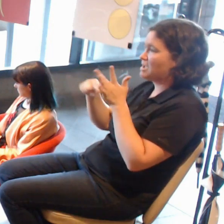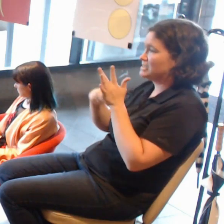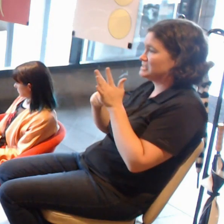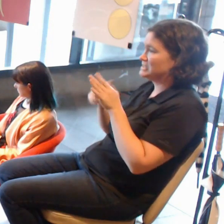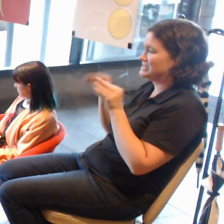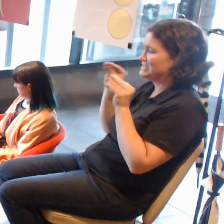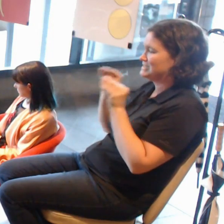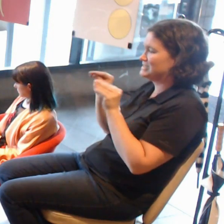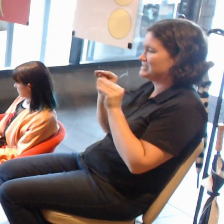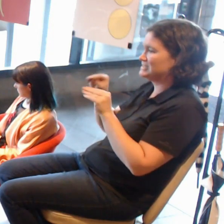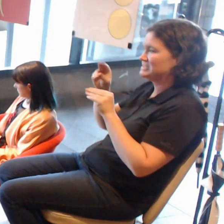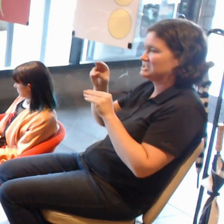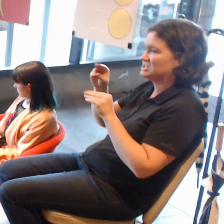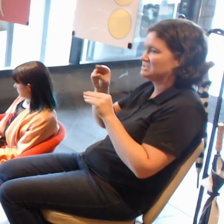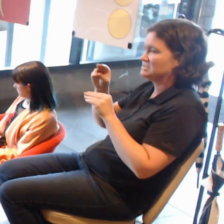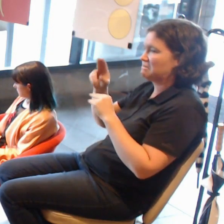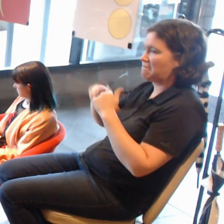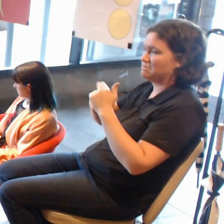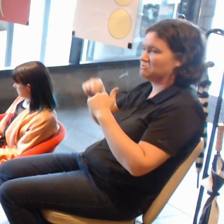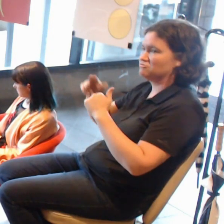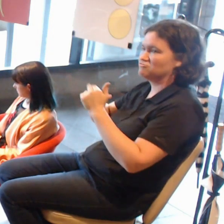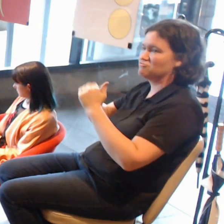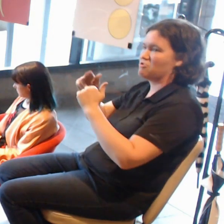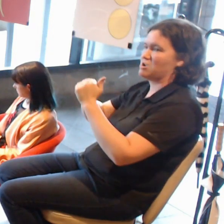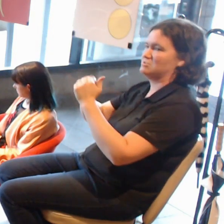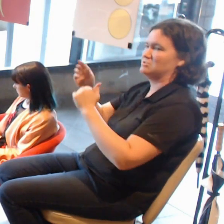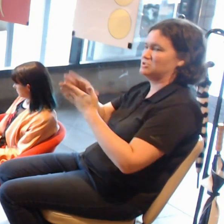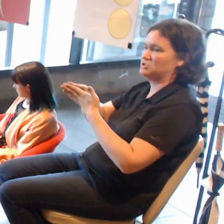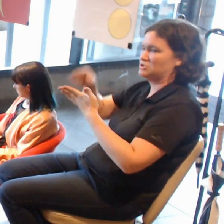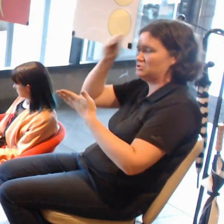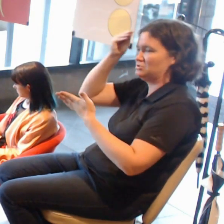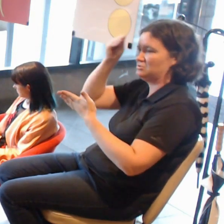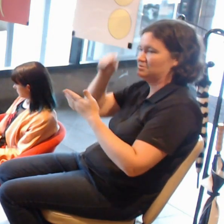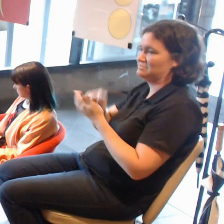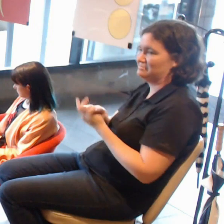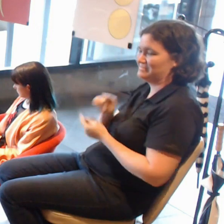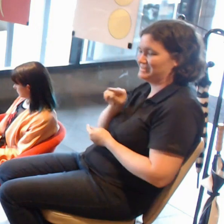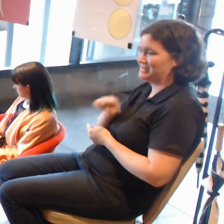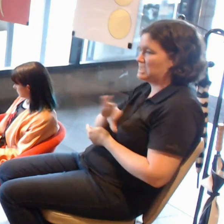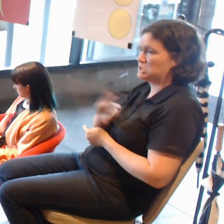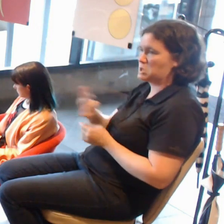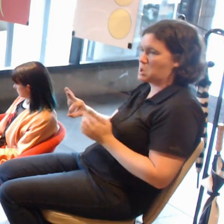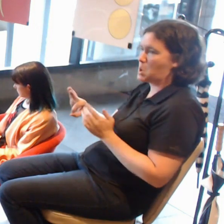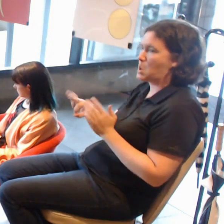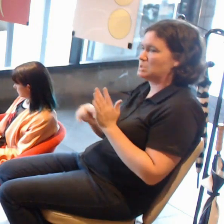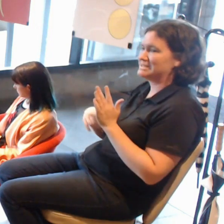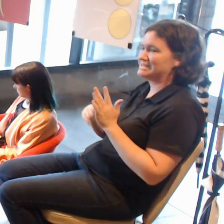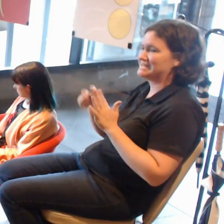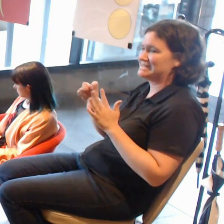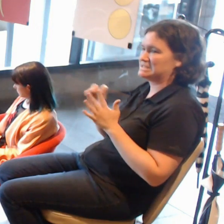These are not tech guys, there are guys out there on building sites.